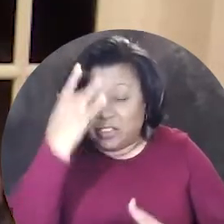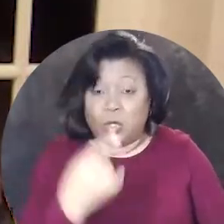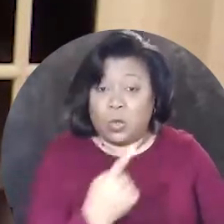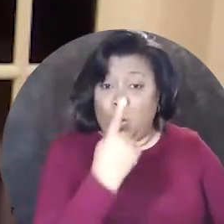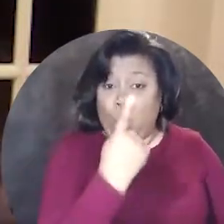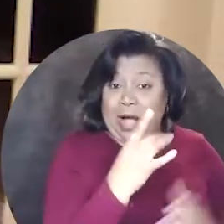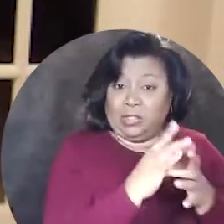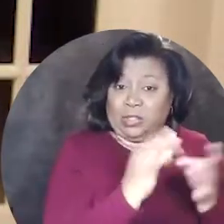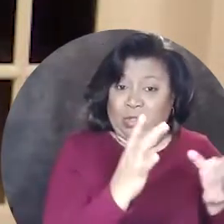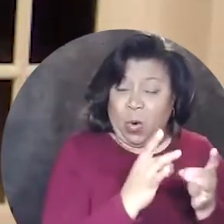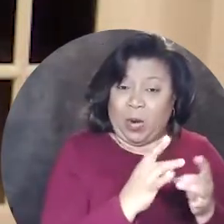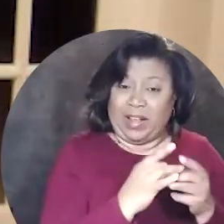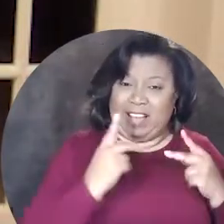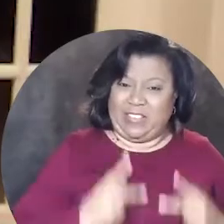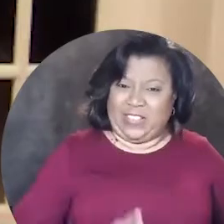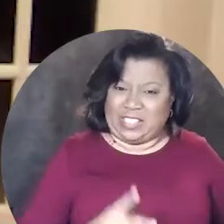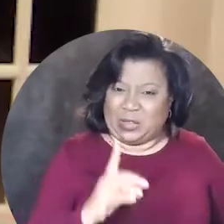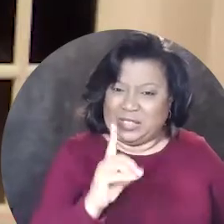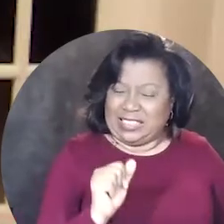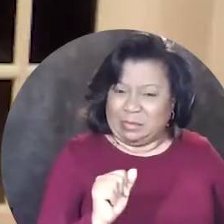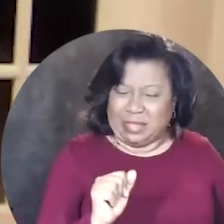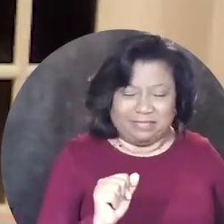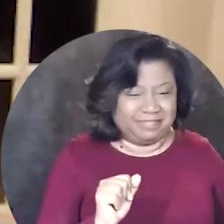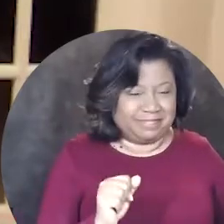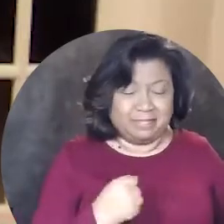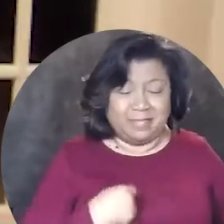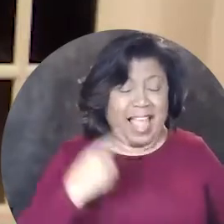one story of a physical disability